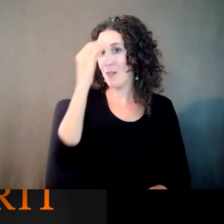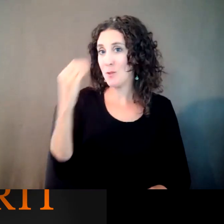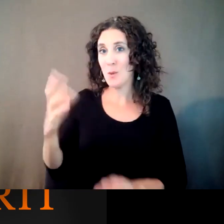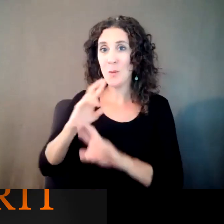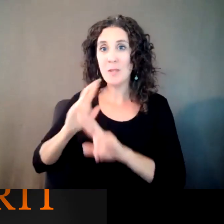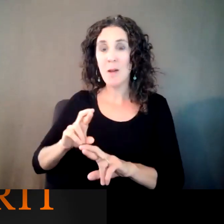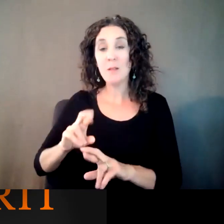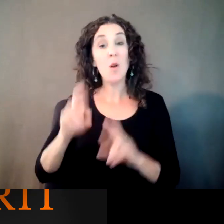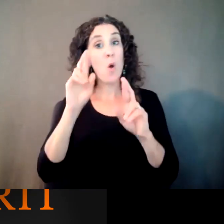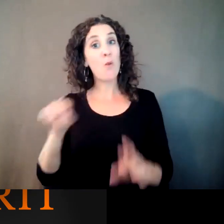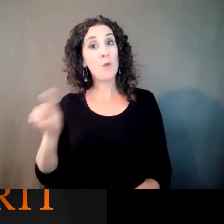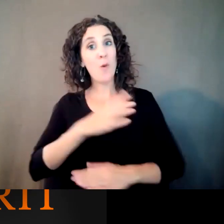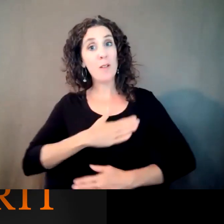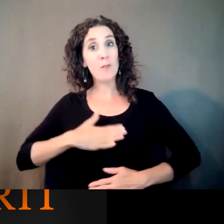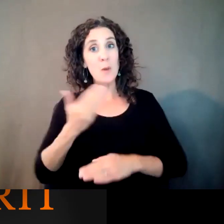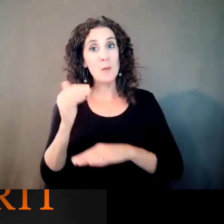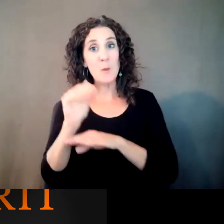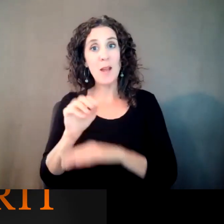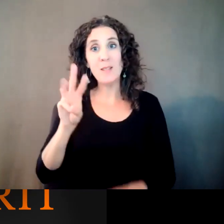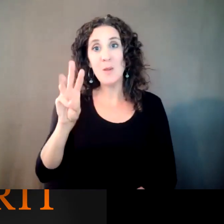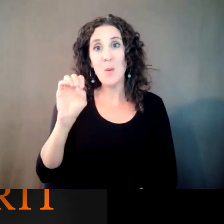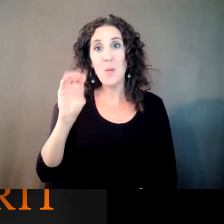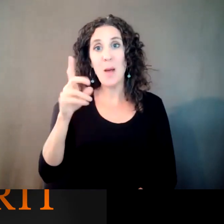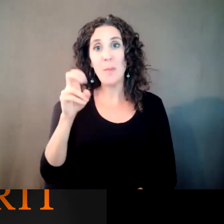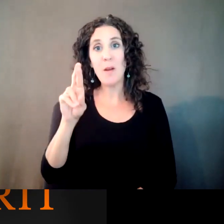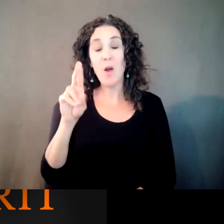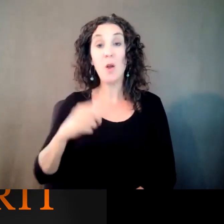plans for a bunch of other events coming up soon and hope you'll be able to join us for